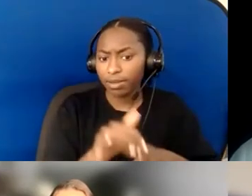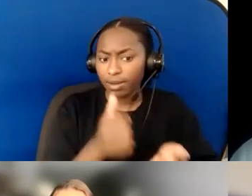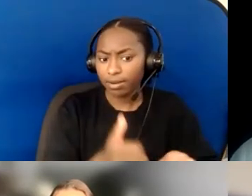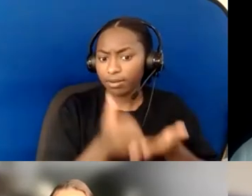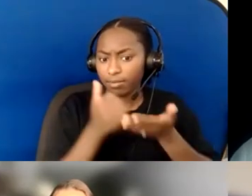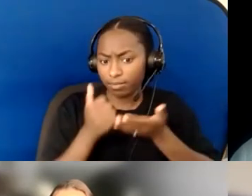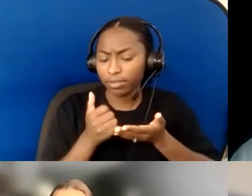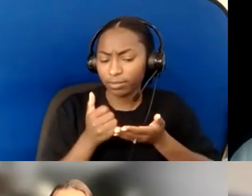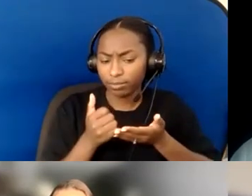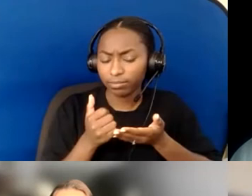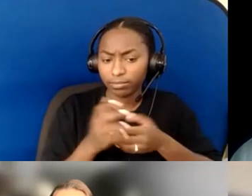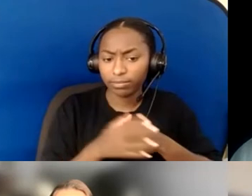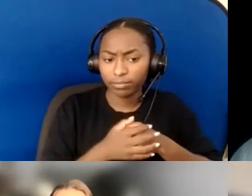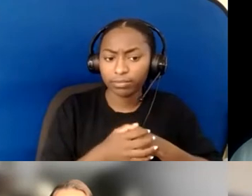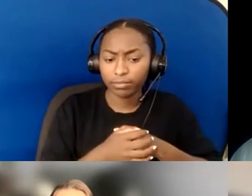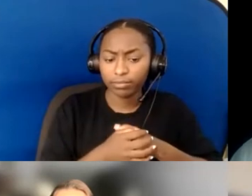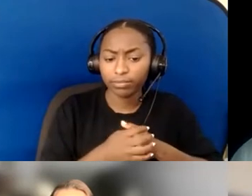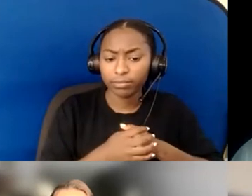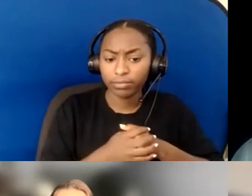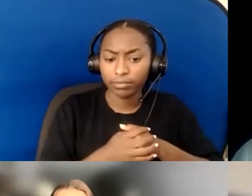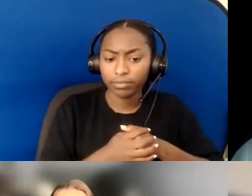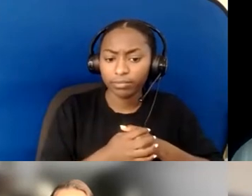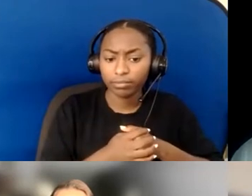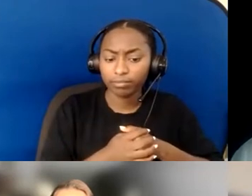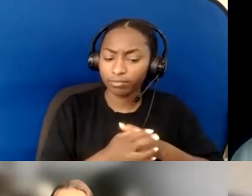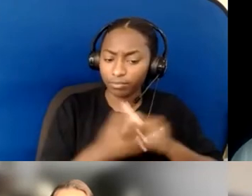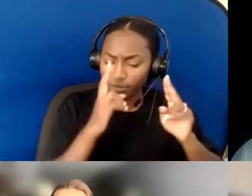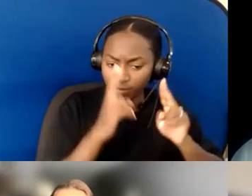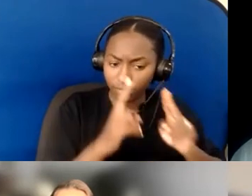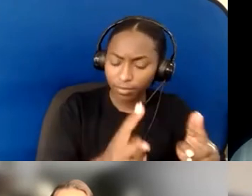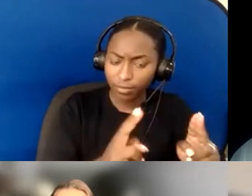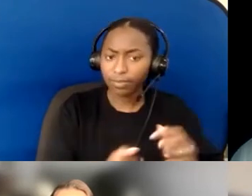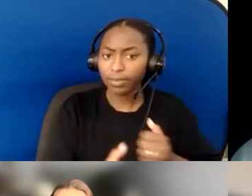in honoring and loving and being, ultimately,